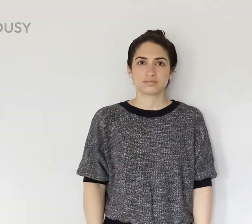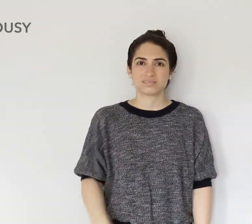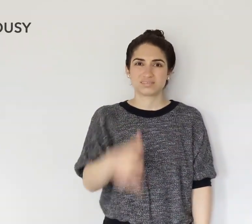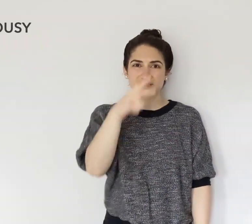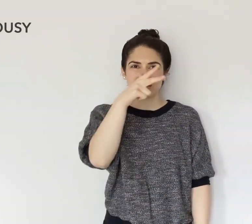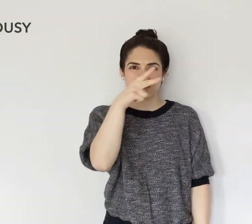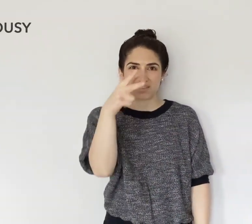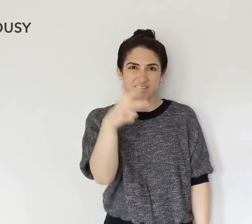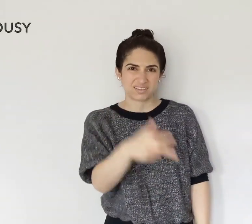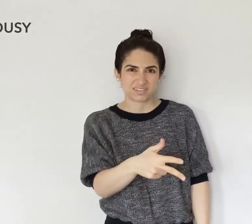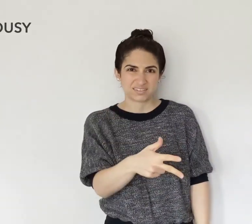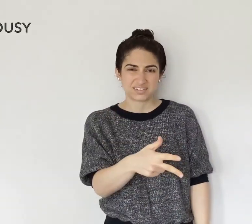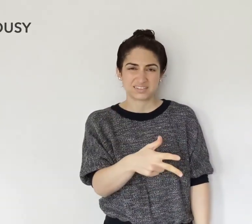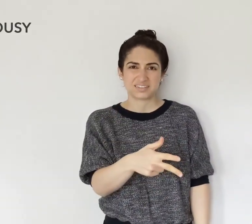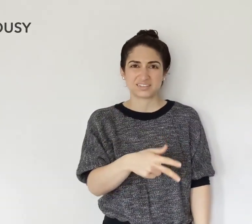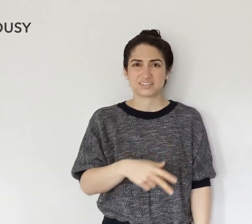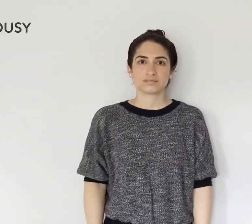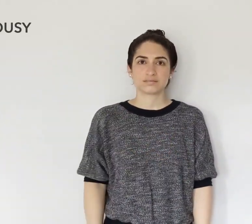LOUSY